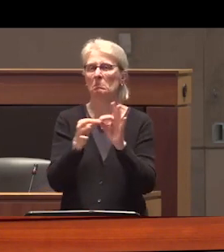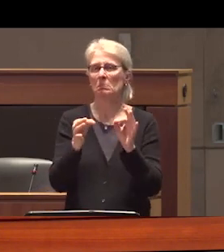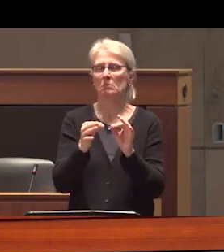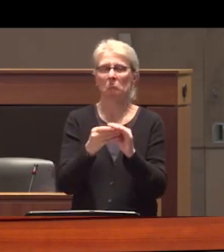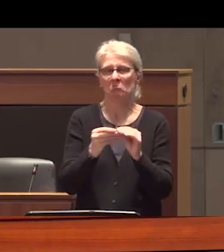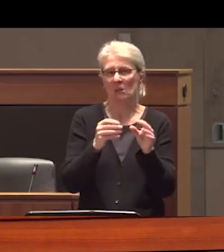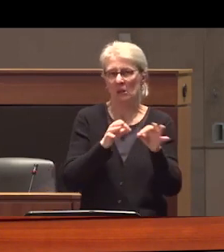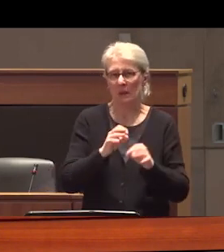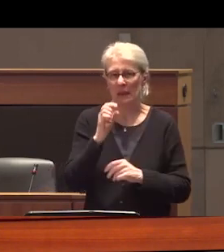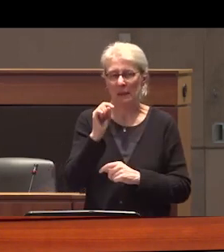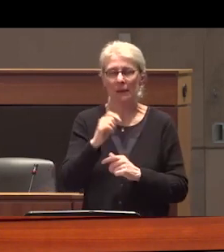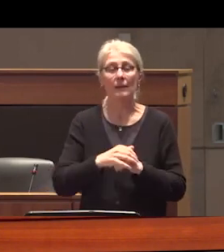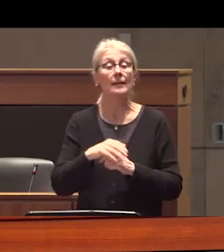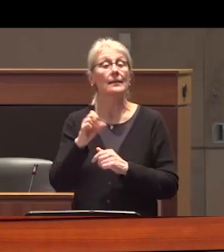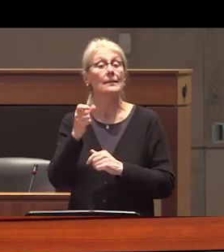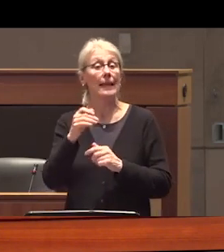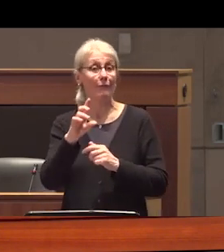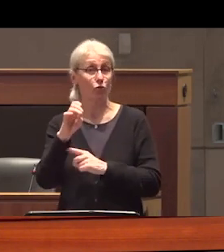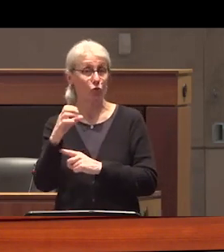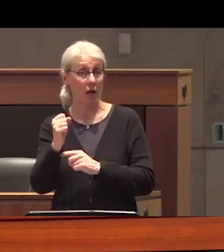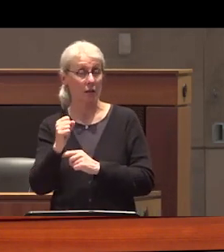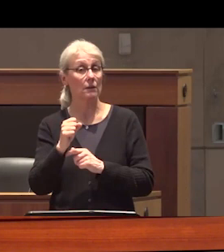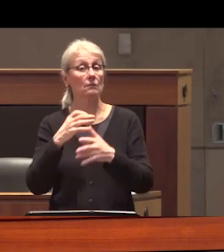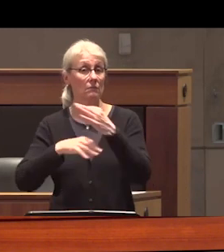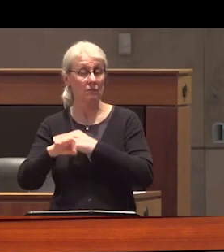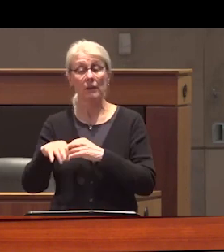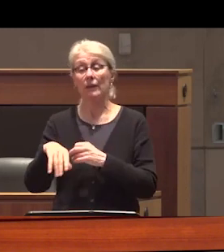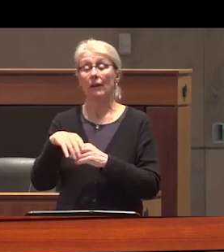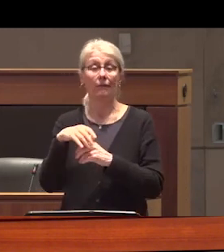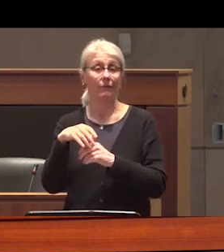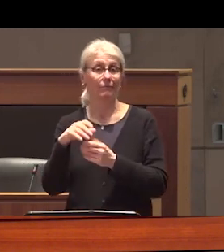I said safe Supply tends to take the form of pharmaceutical grade Hydromorphone or another